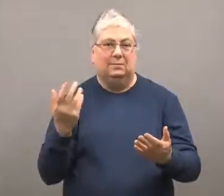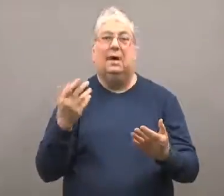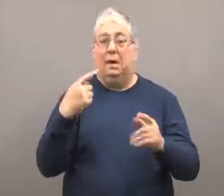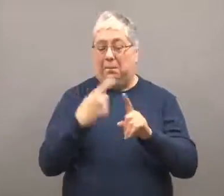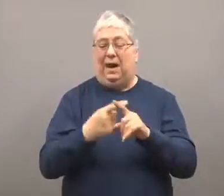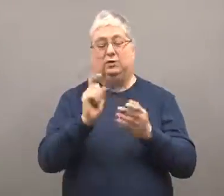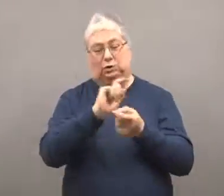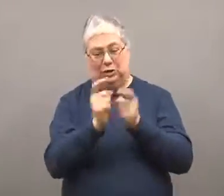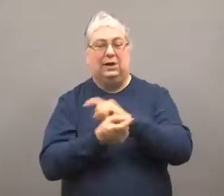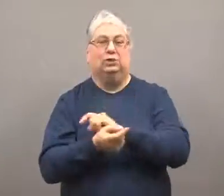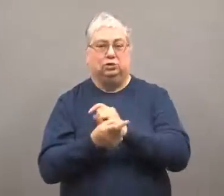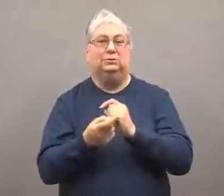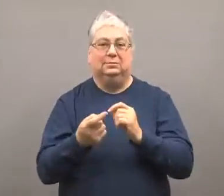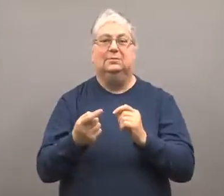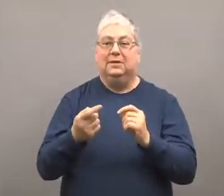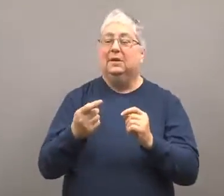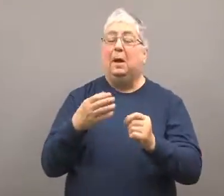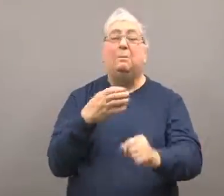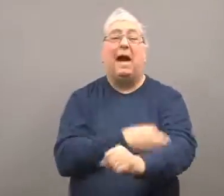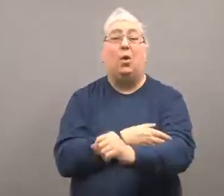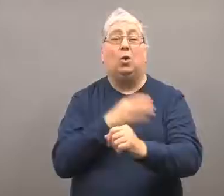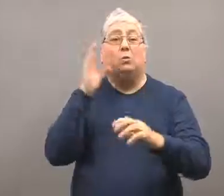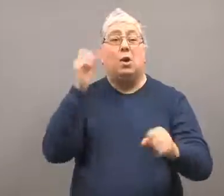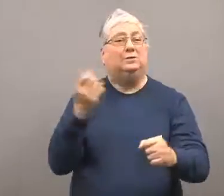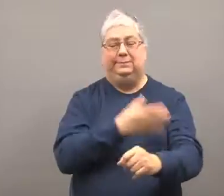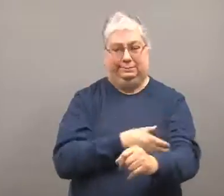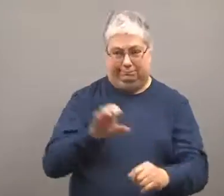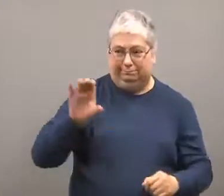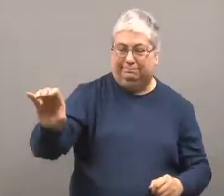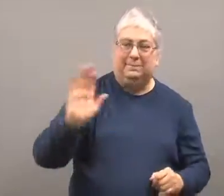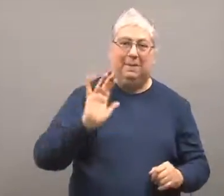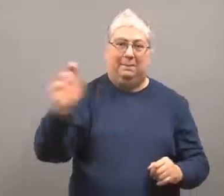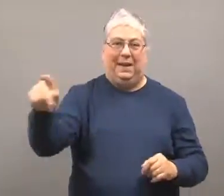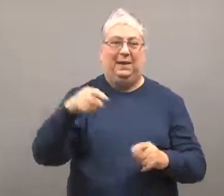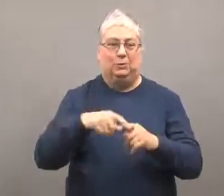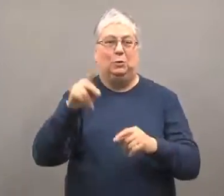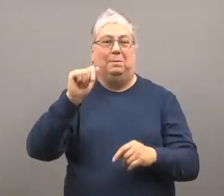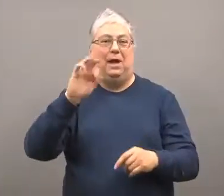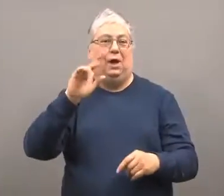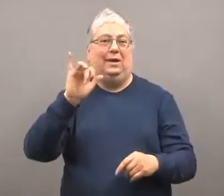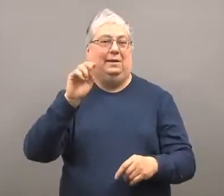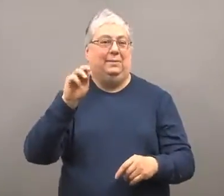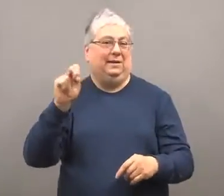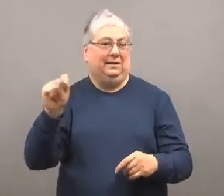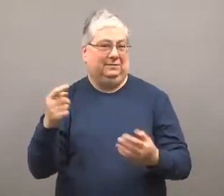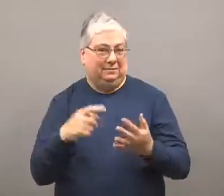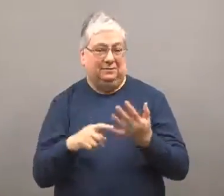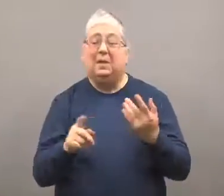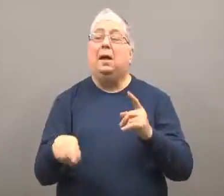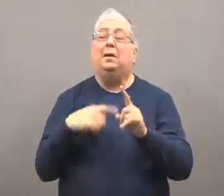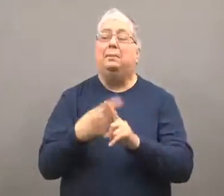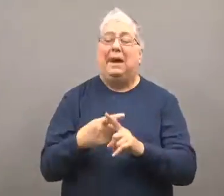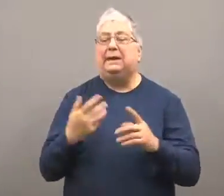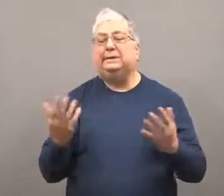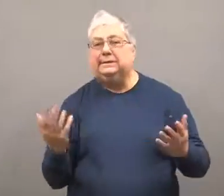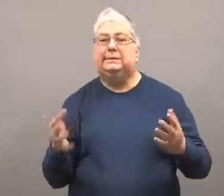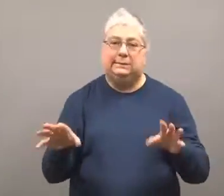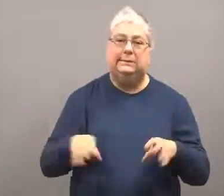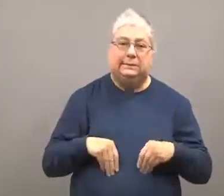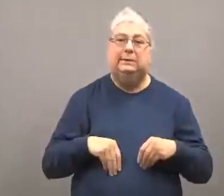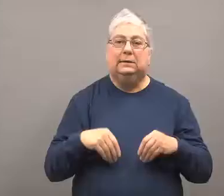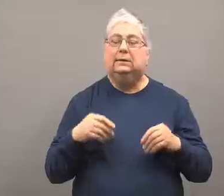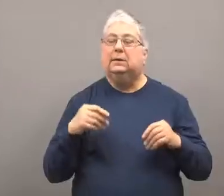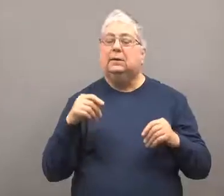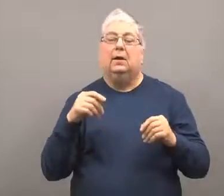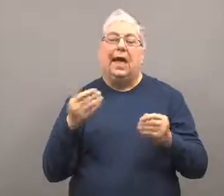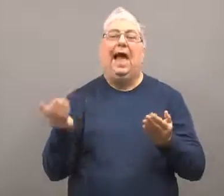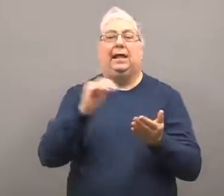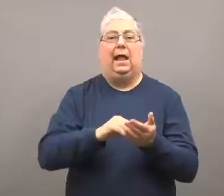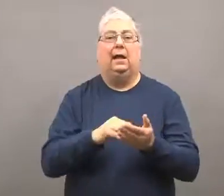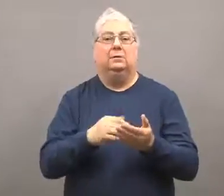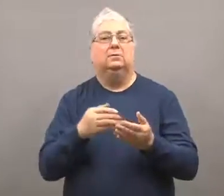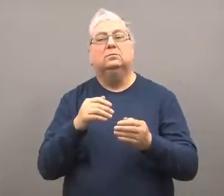Some presidential powers were given back to Parliament.